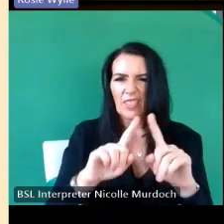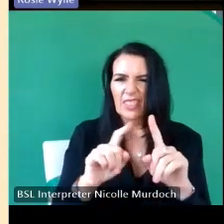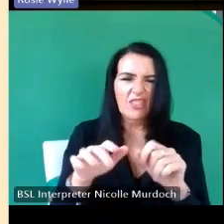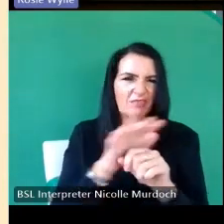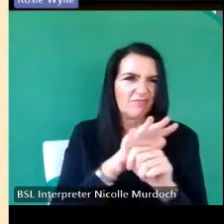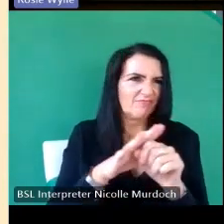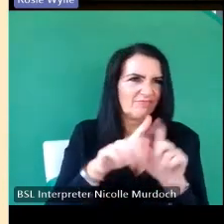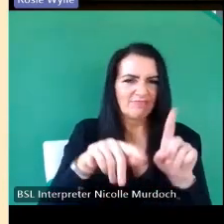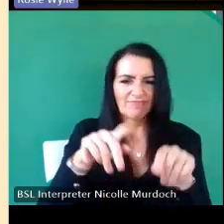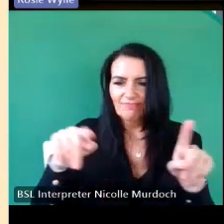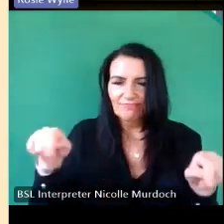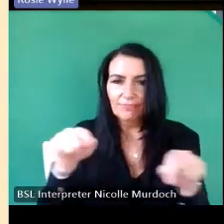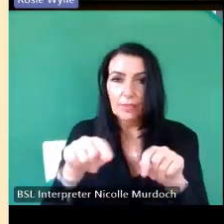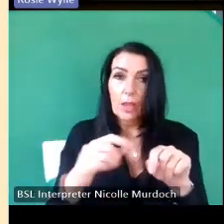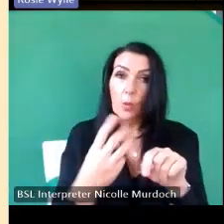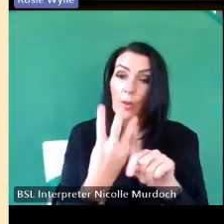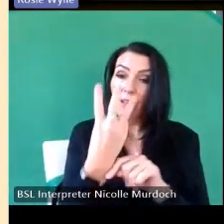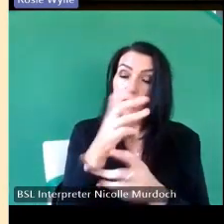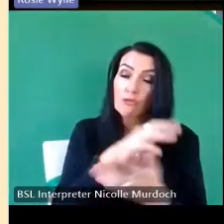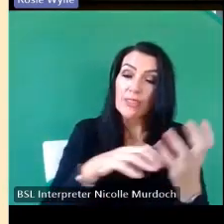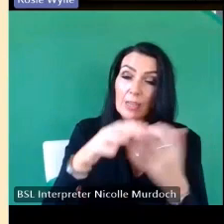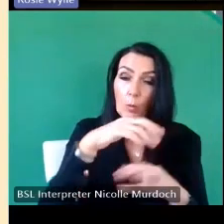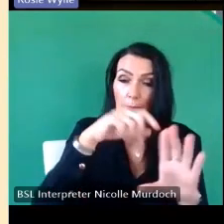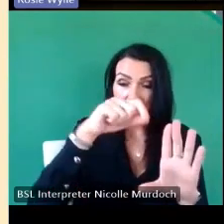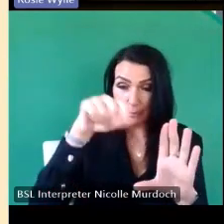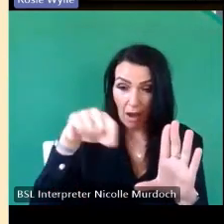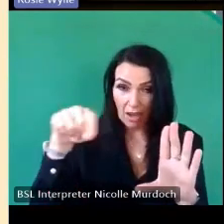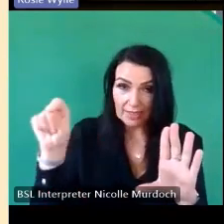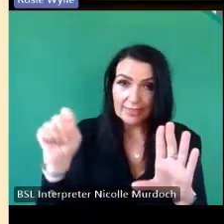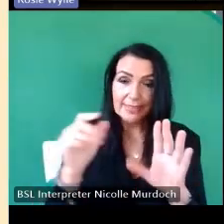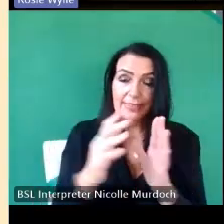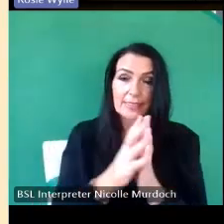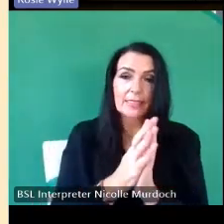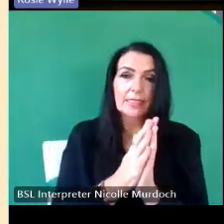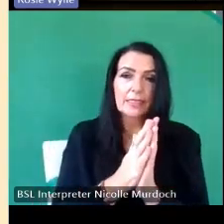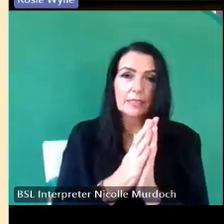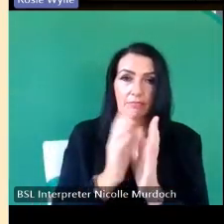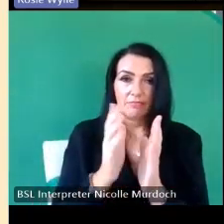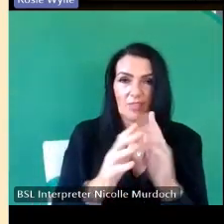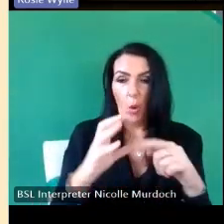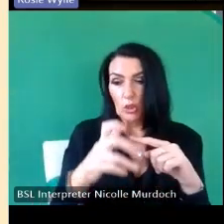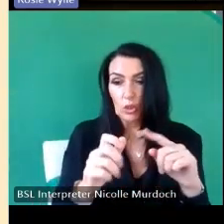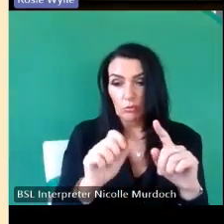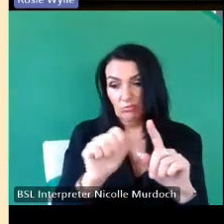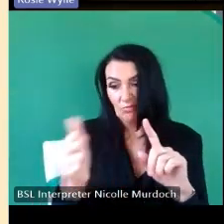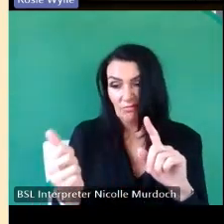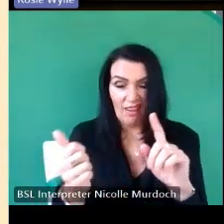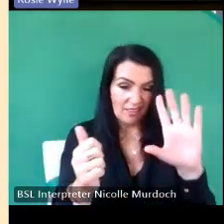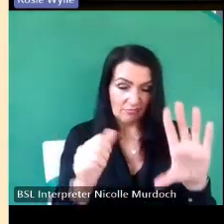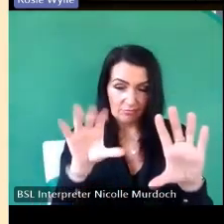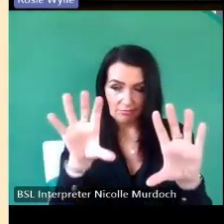we have three complex marks and they appear on on Stones next to each other two marks on each